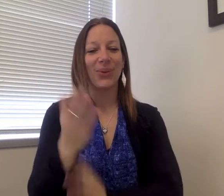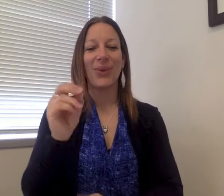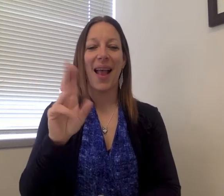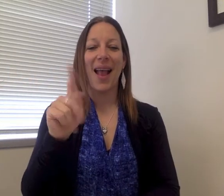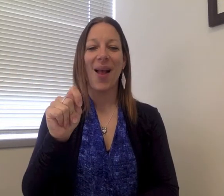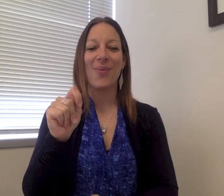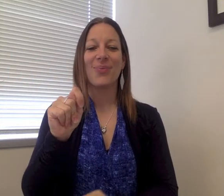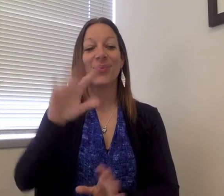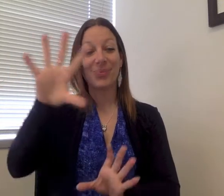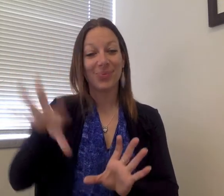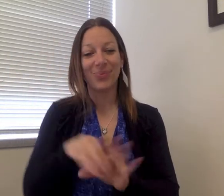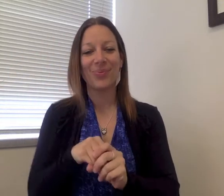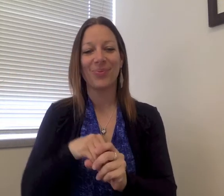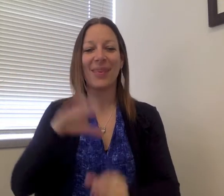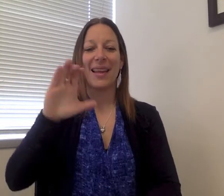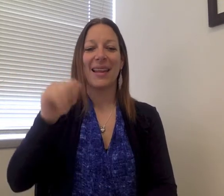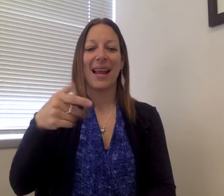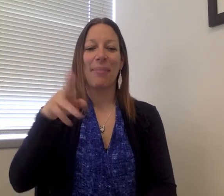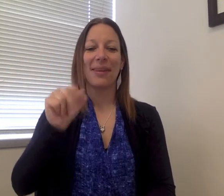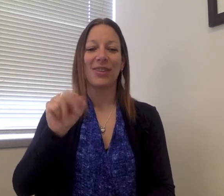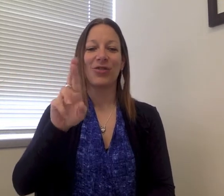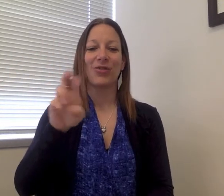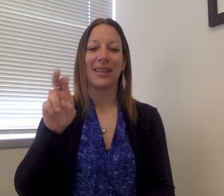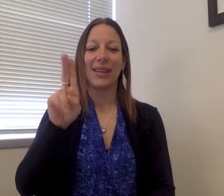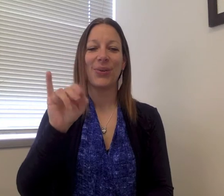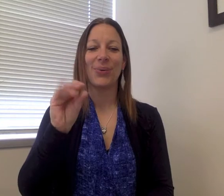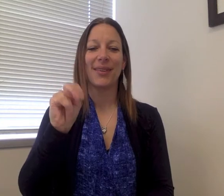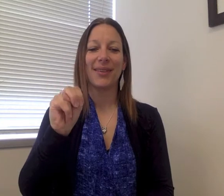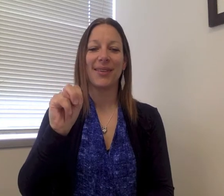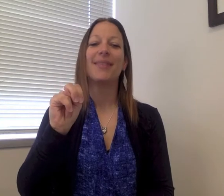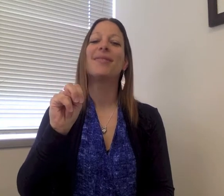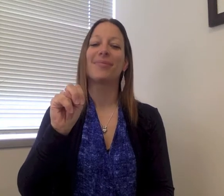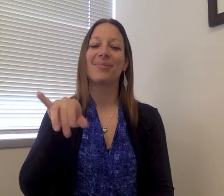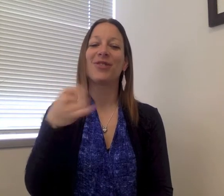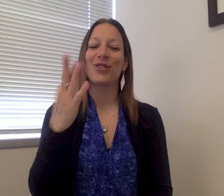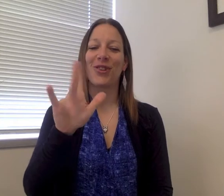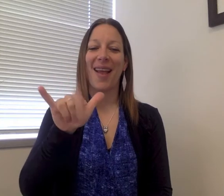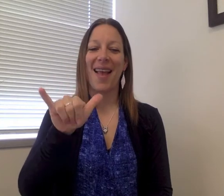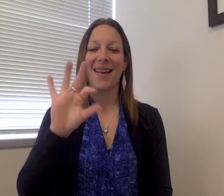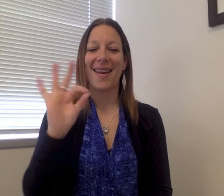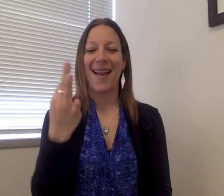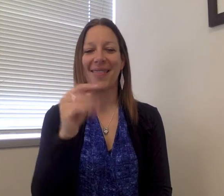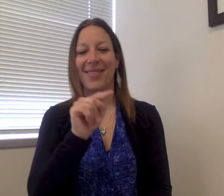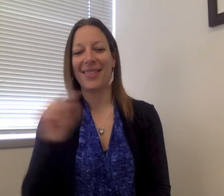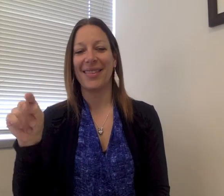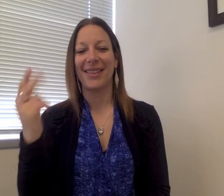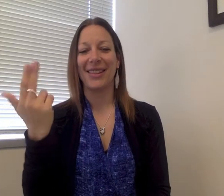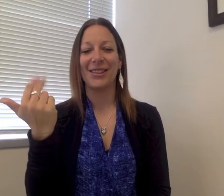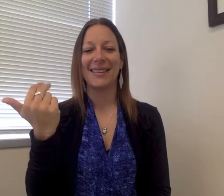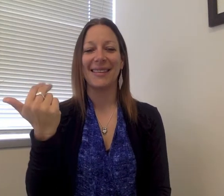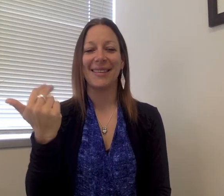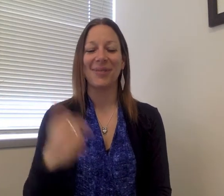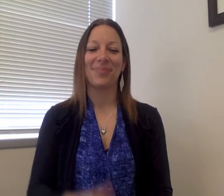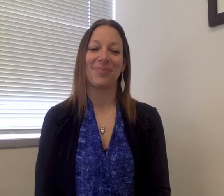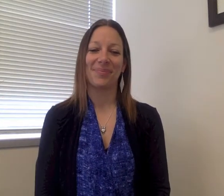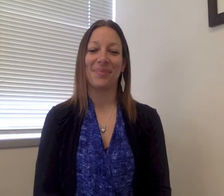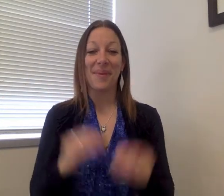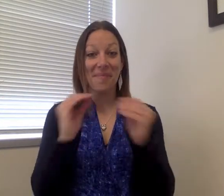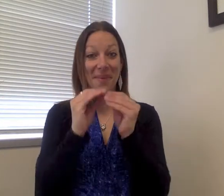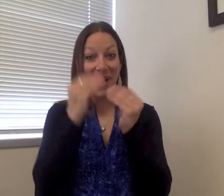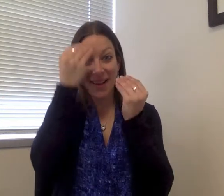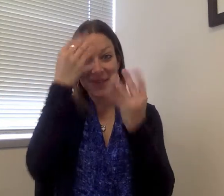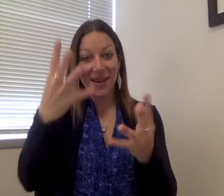the year, which includes the campus reunion that is set for this upcoming July 9th- 13th.